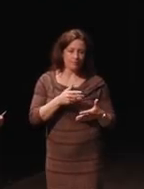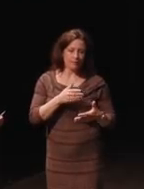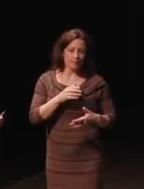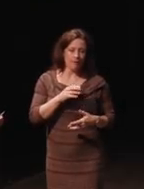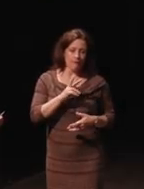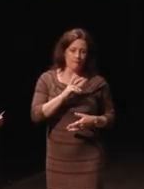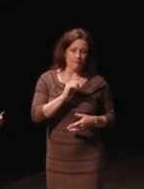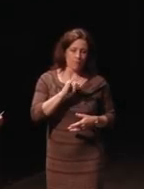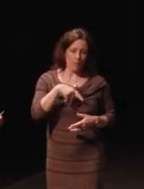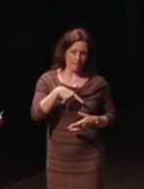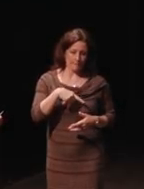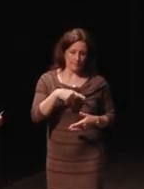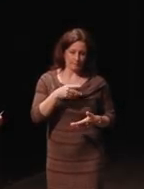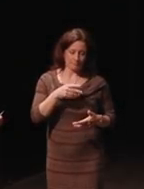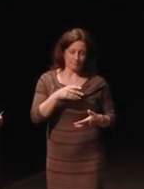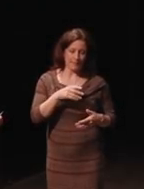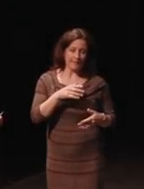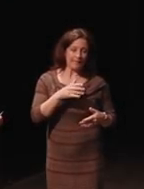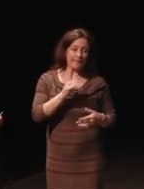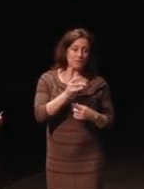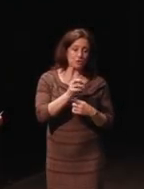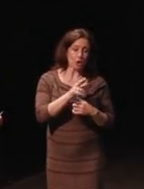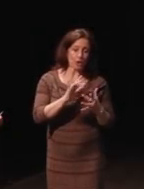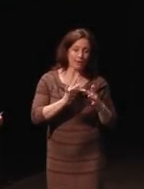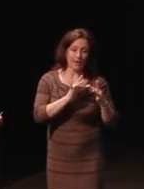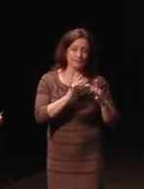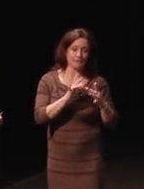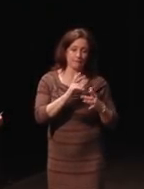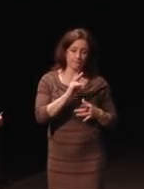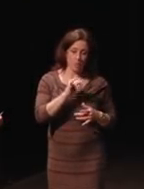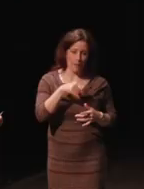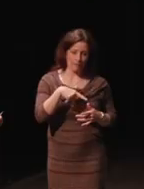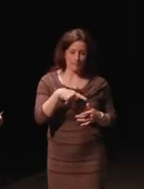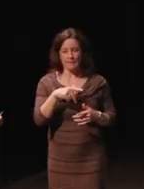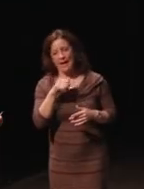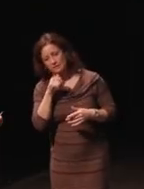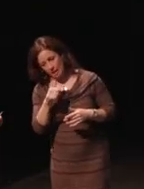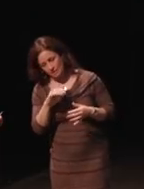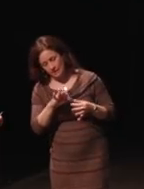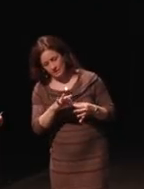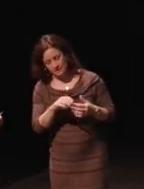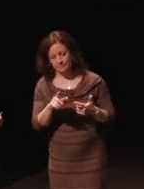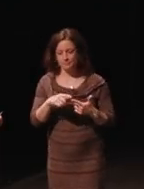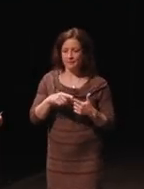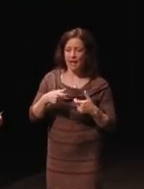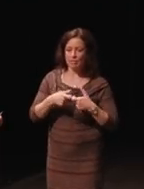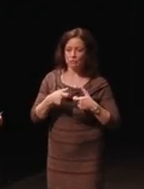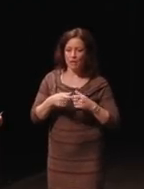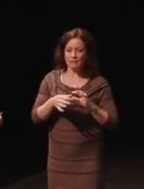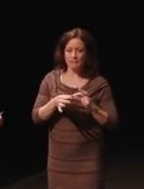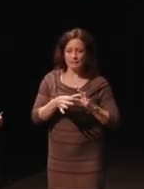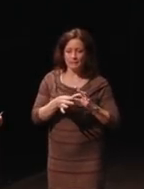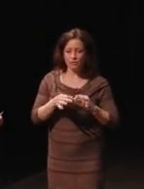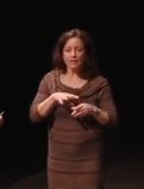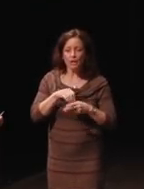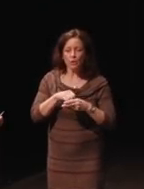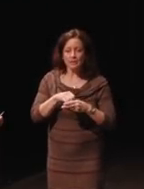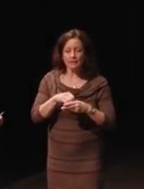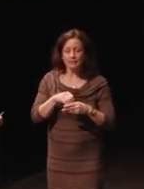and non-interconnected VoIP service both. Electronic messaging including anything